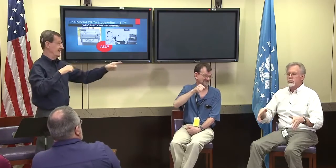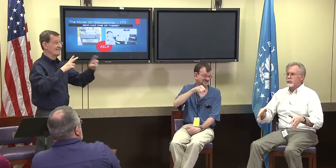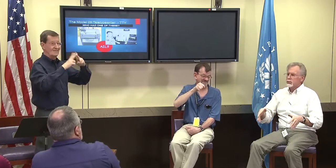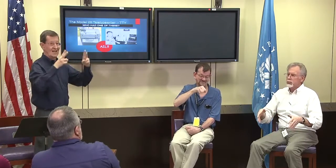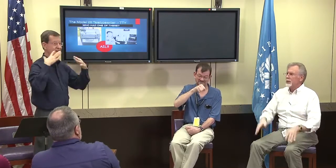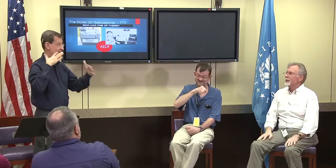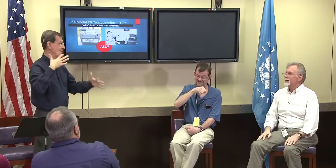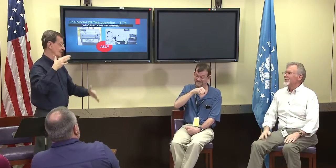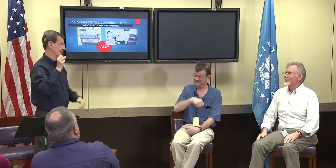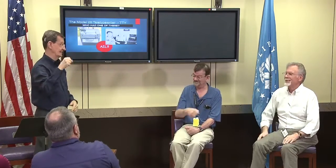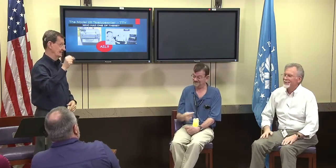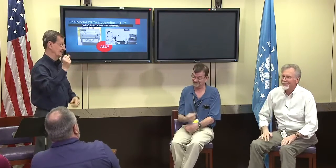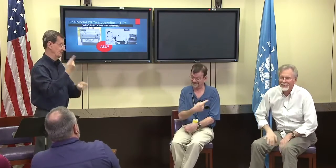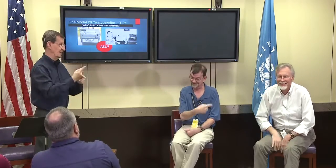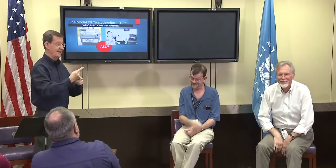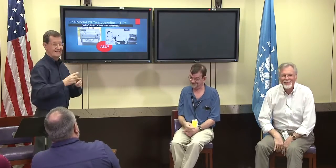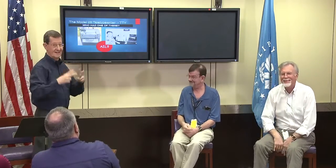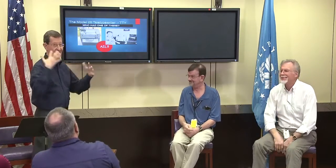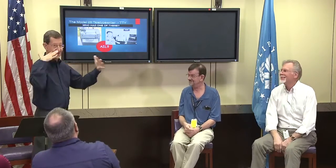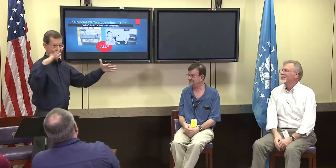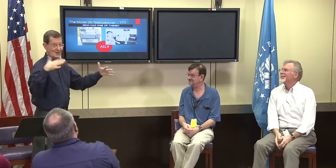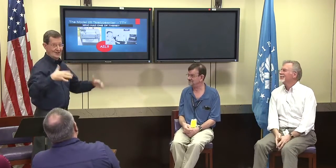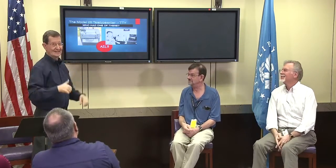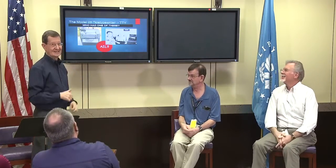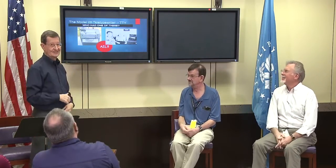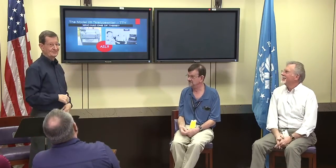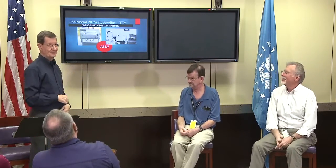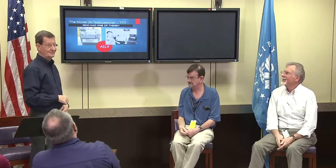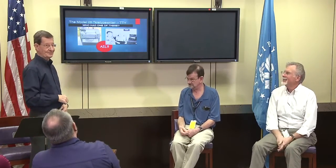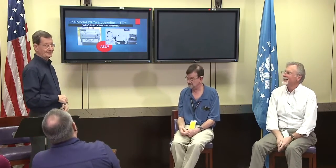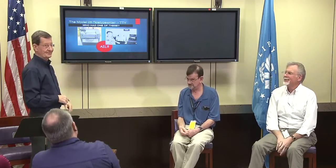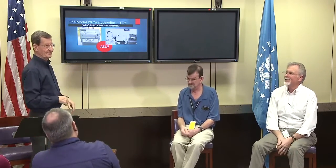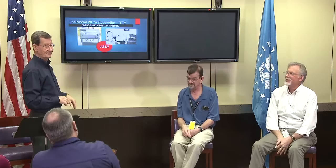Fred Pickering: Yeah, they were extremely noisy and a lot a vibration from them.